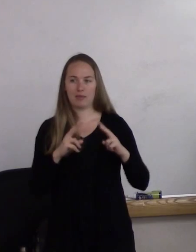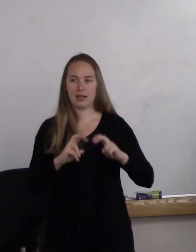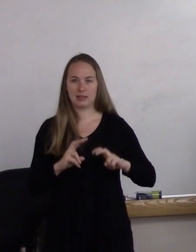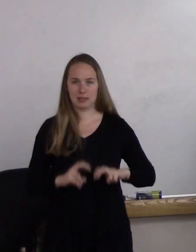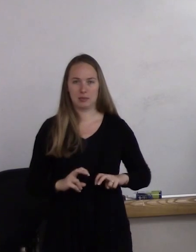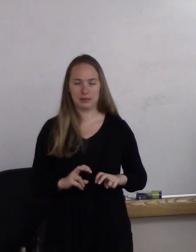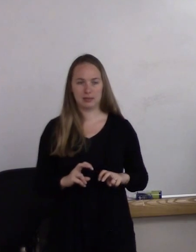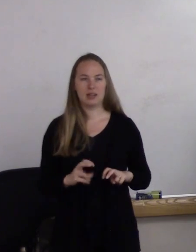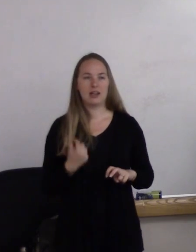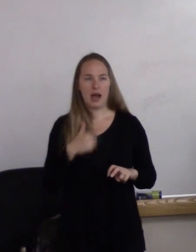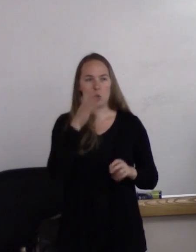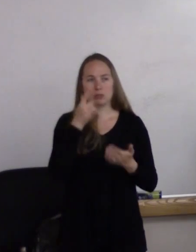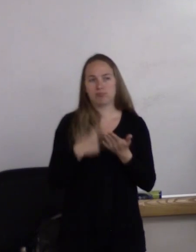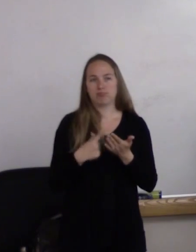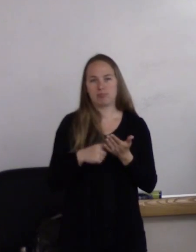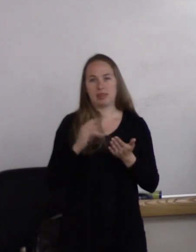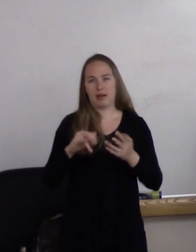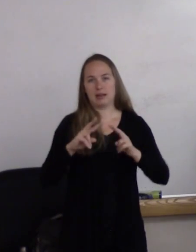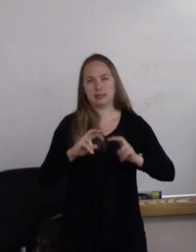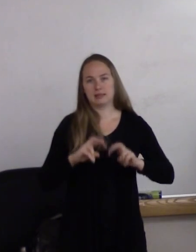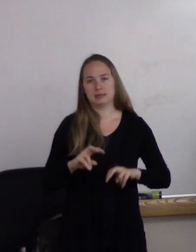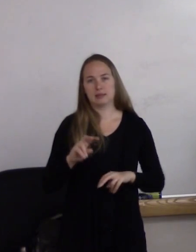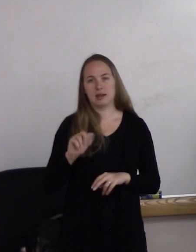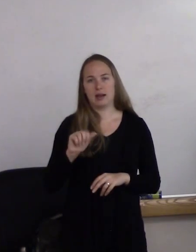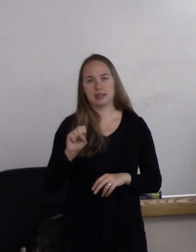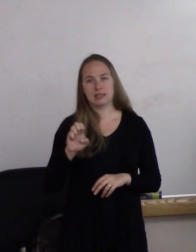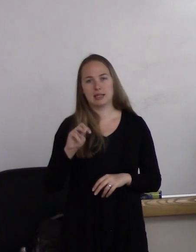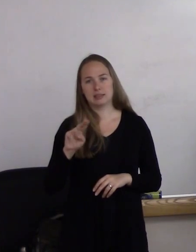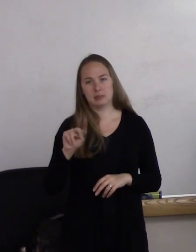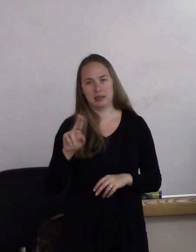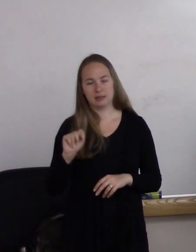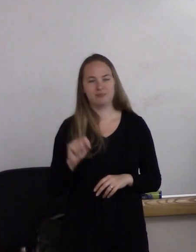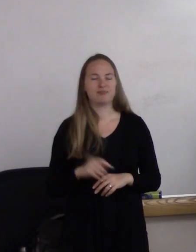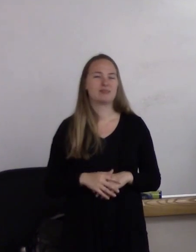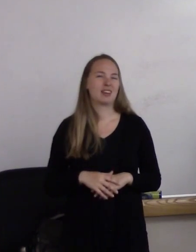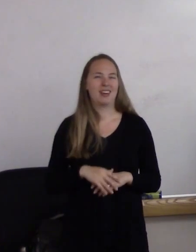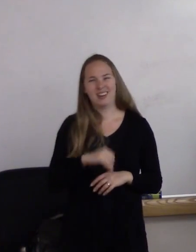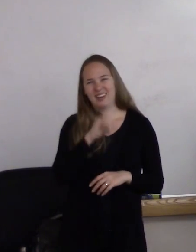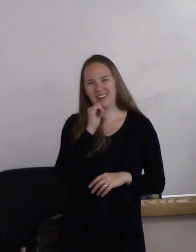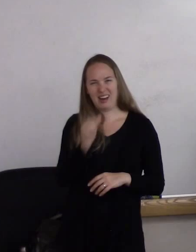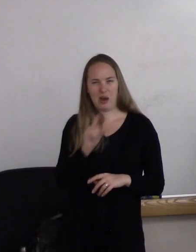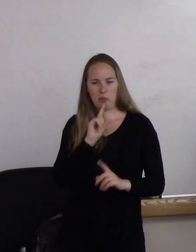and I'll go through that towards the end. It's not an assessment specifically on aging